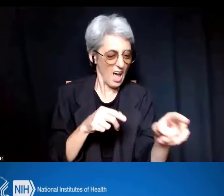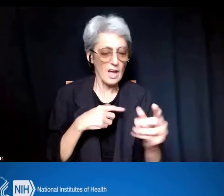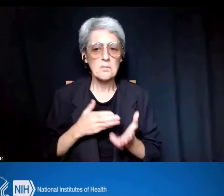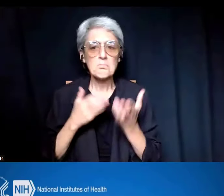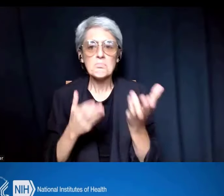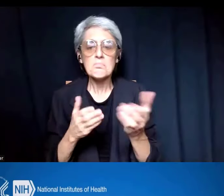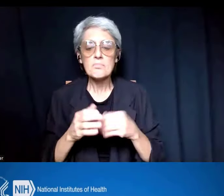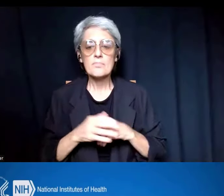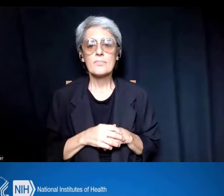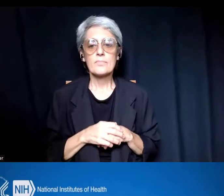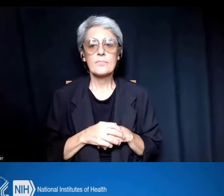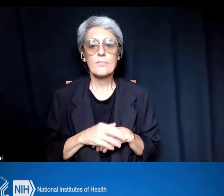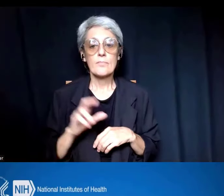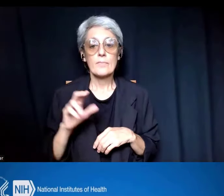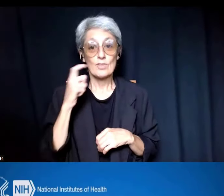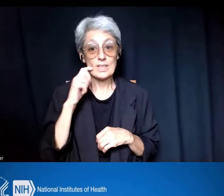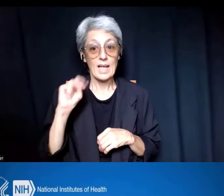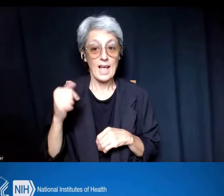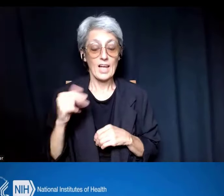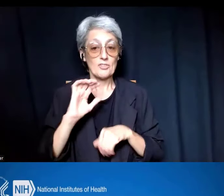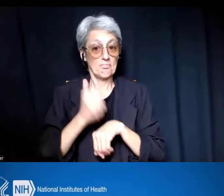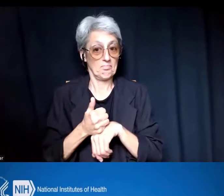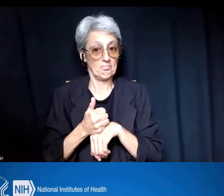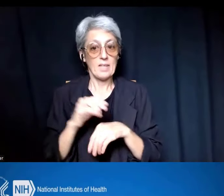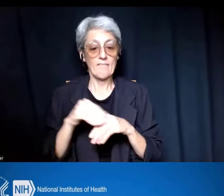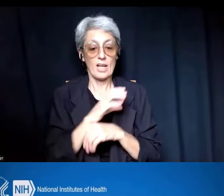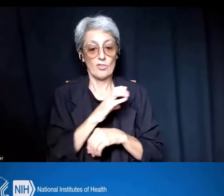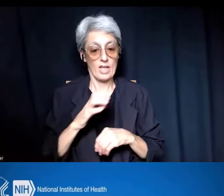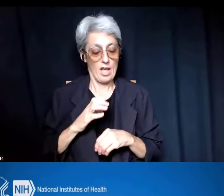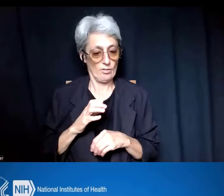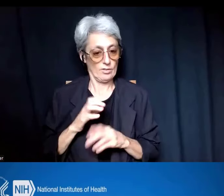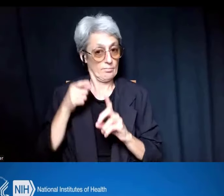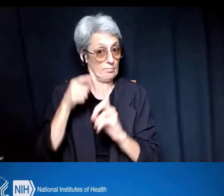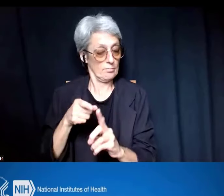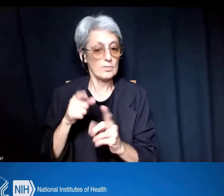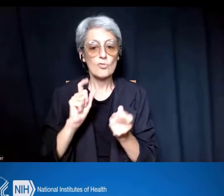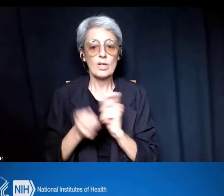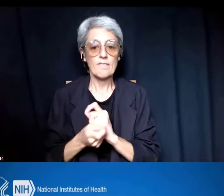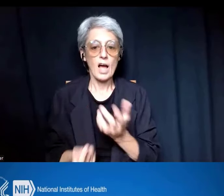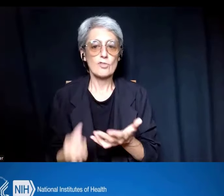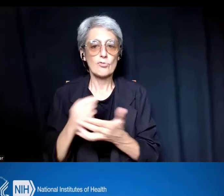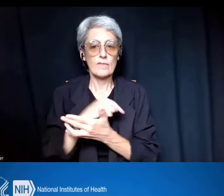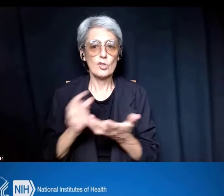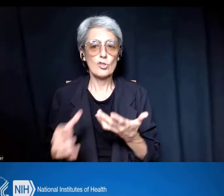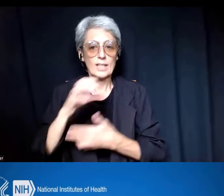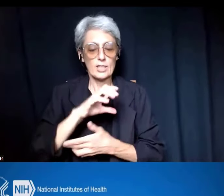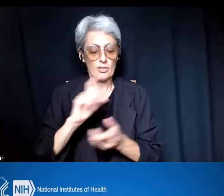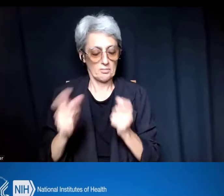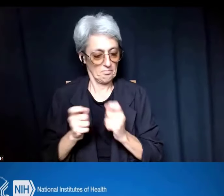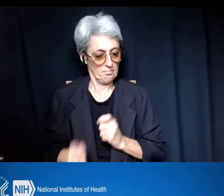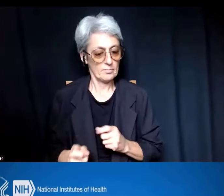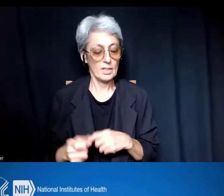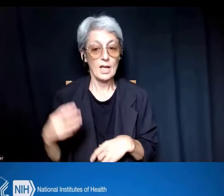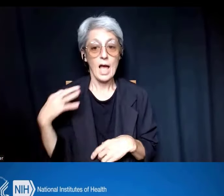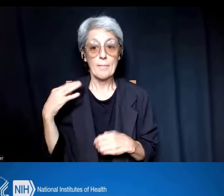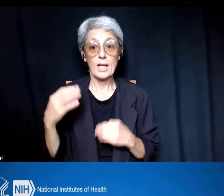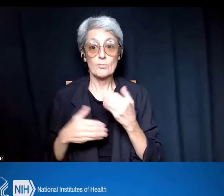NIH also convened an advisory council to revise review criteria and the application process for fellowships.